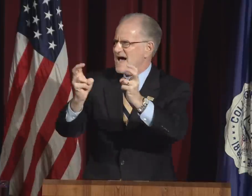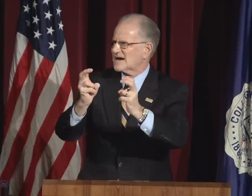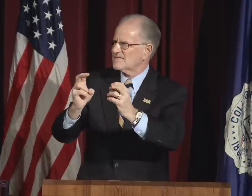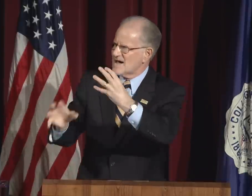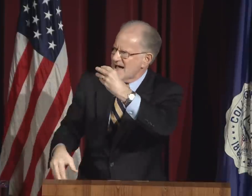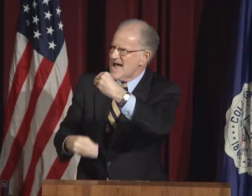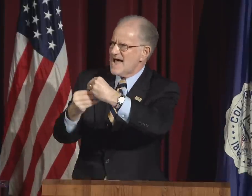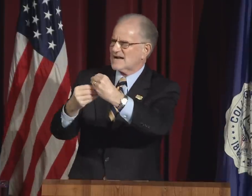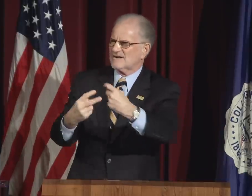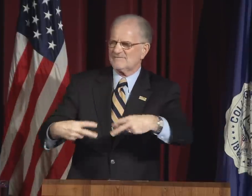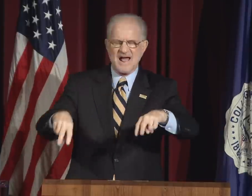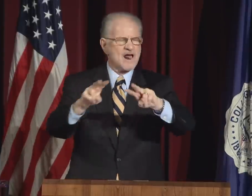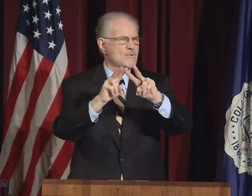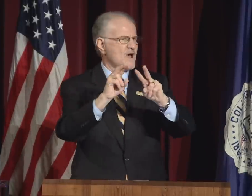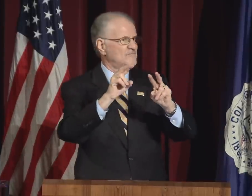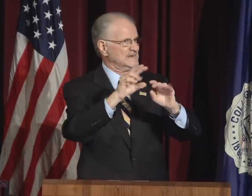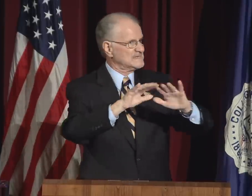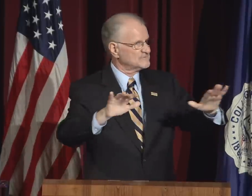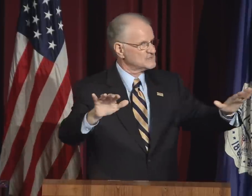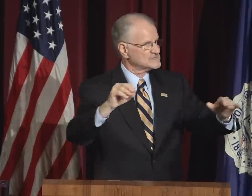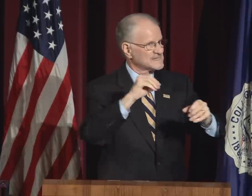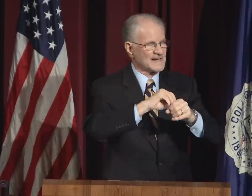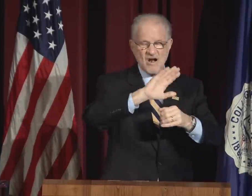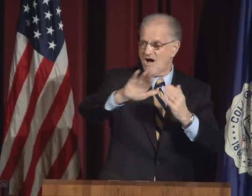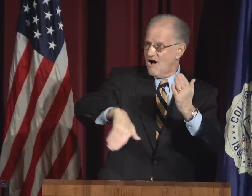It would have been easy to begin by citing